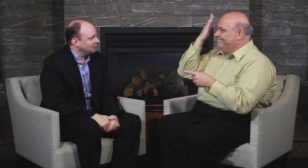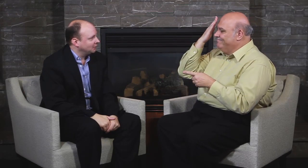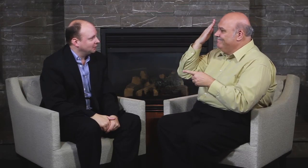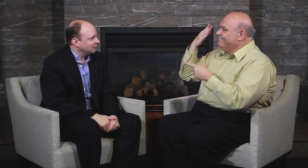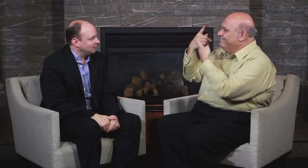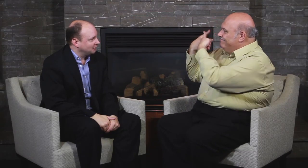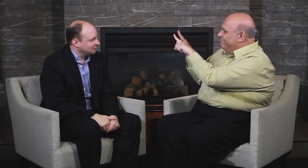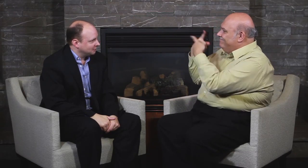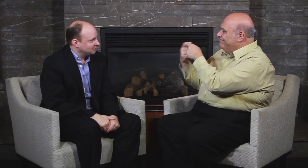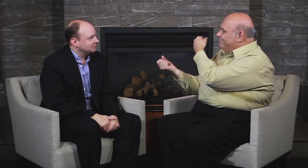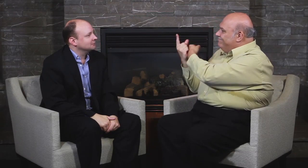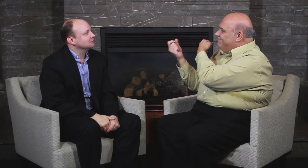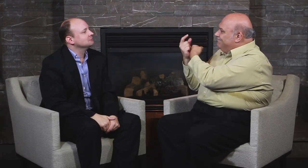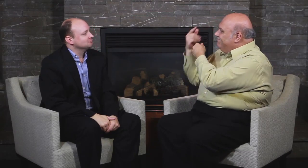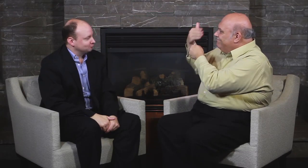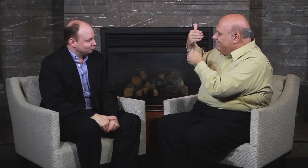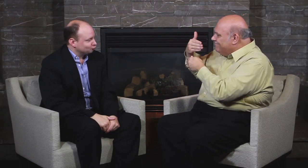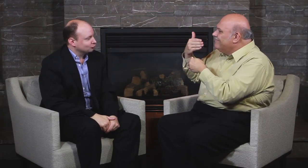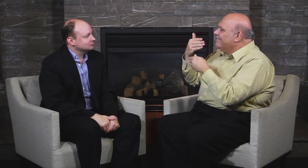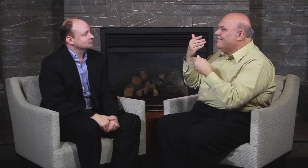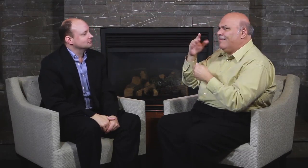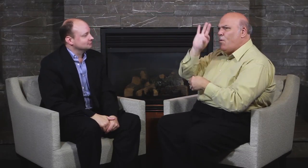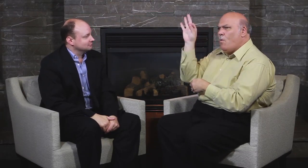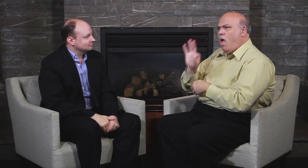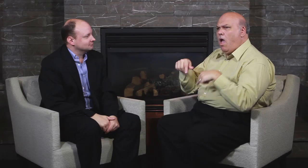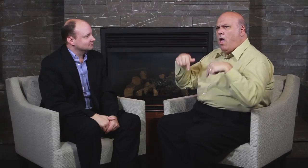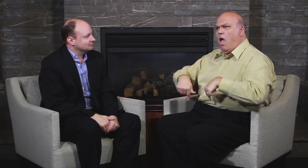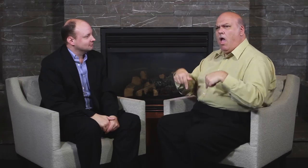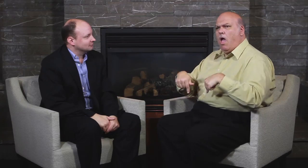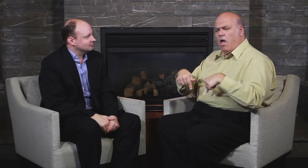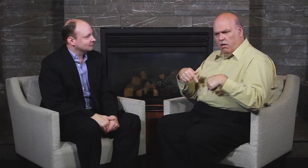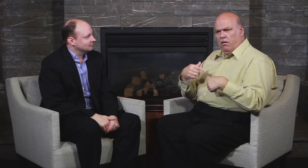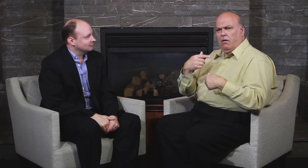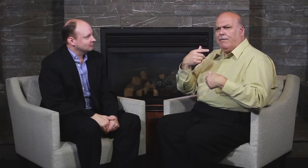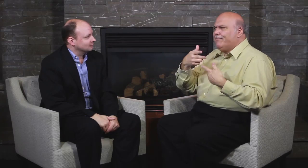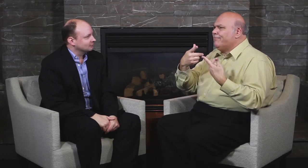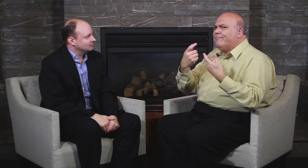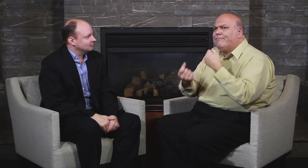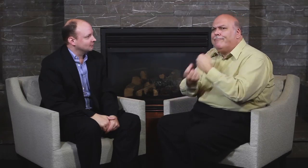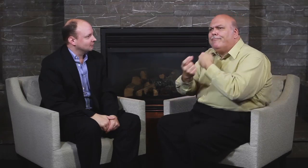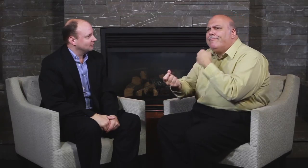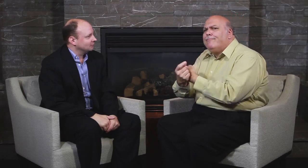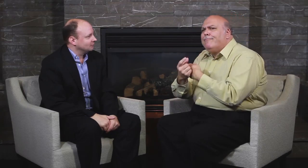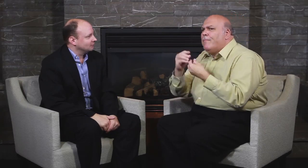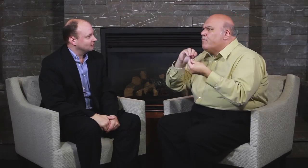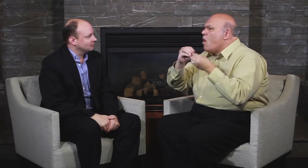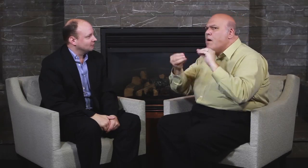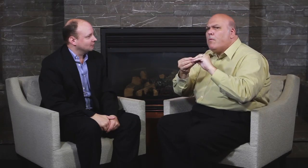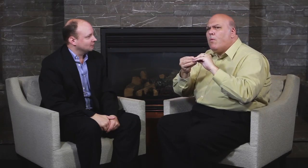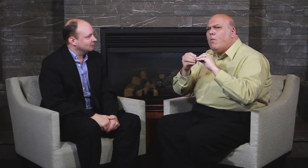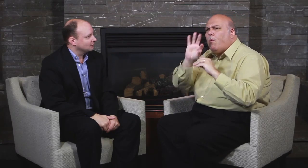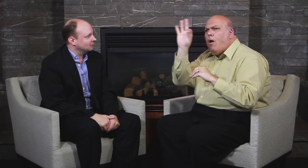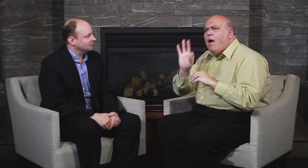see patterns in issues compared to the past and now. We can figure why there are